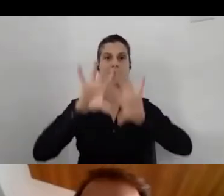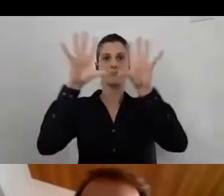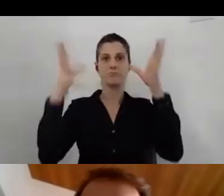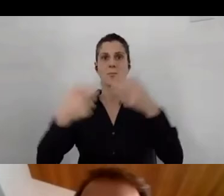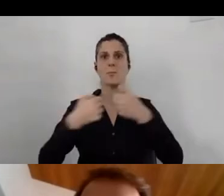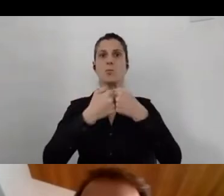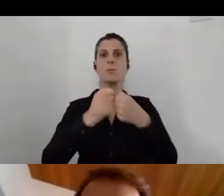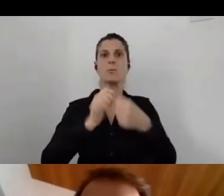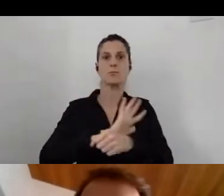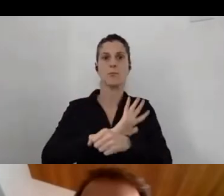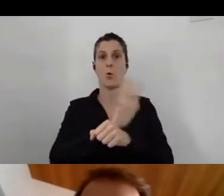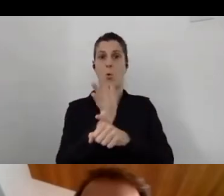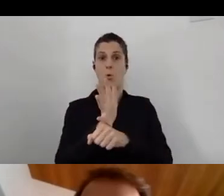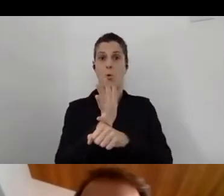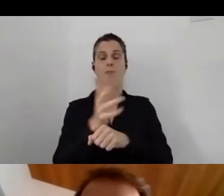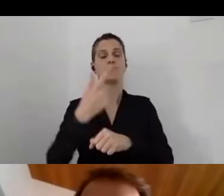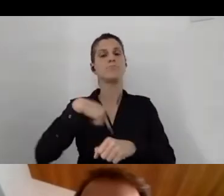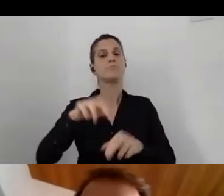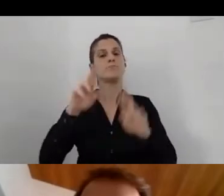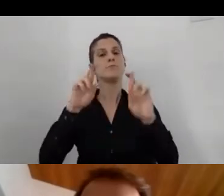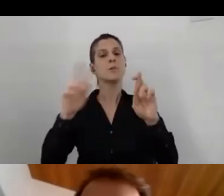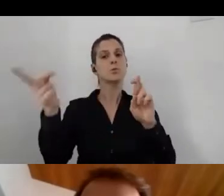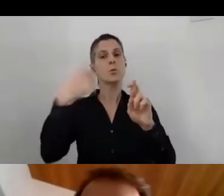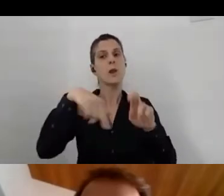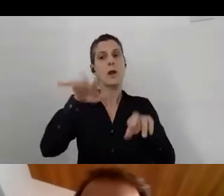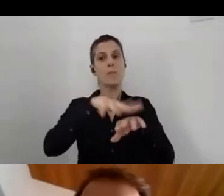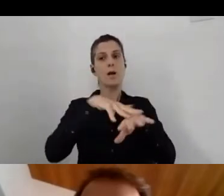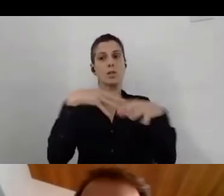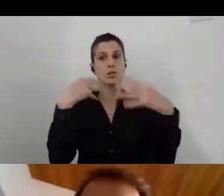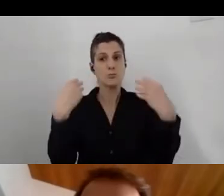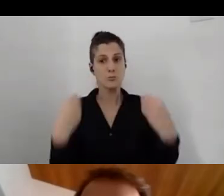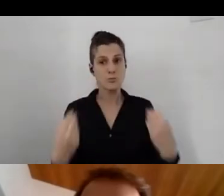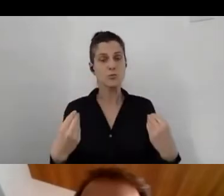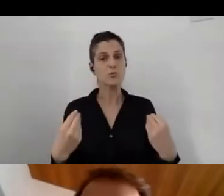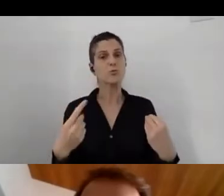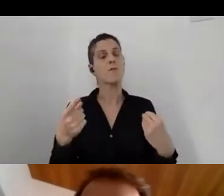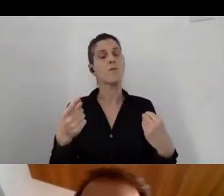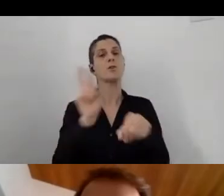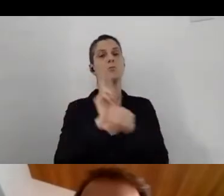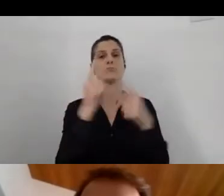We hope you are all feeling well and keeping safe during this difficult time.